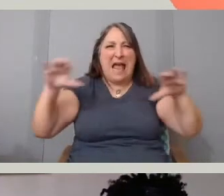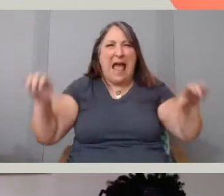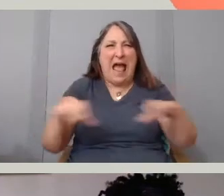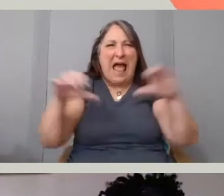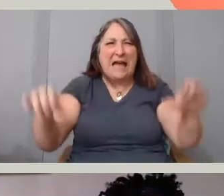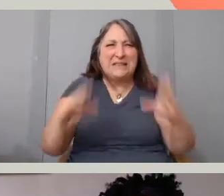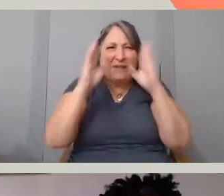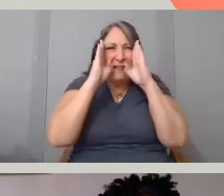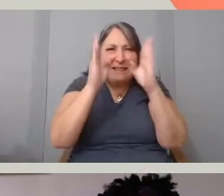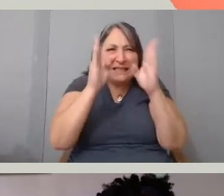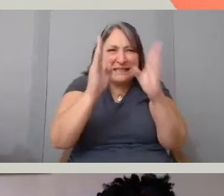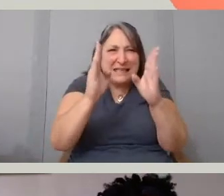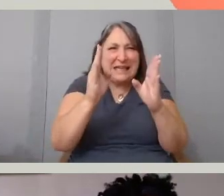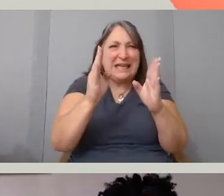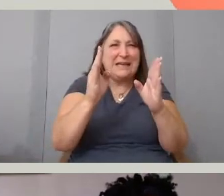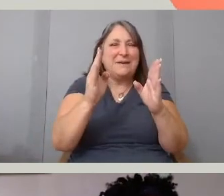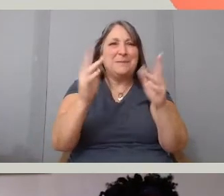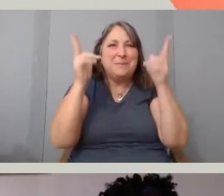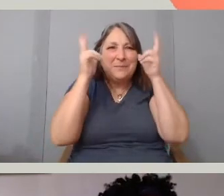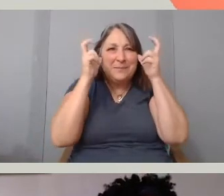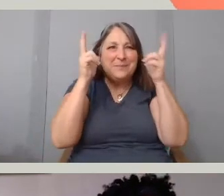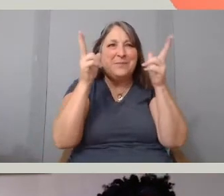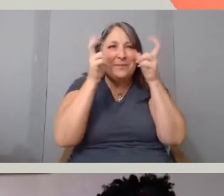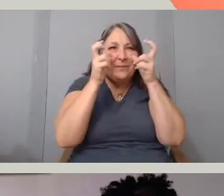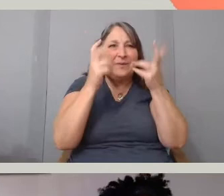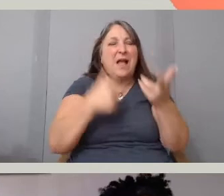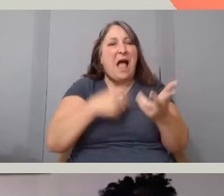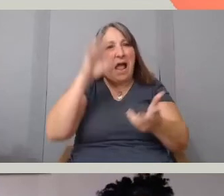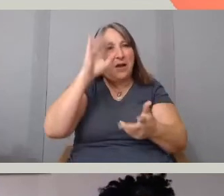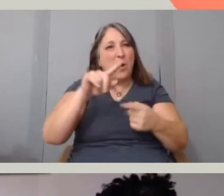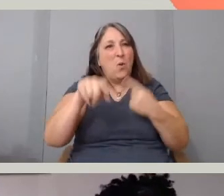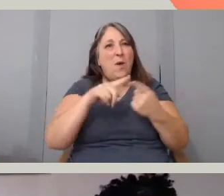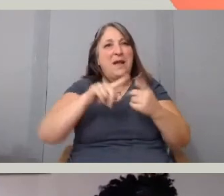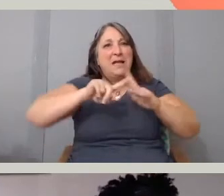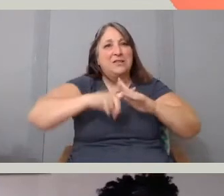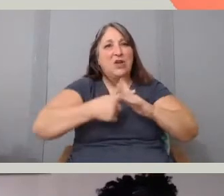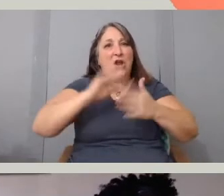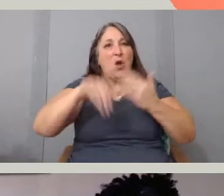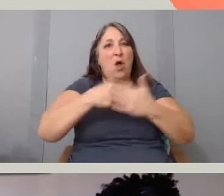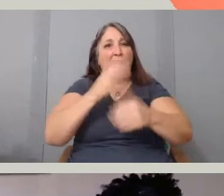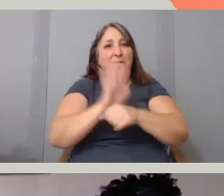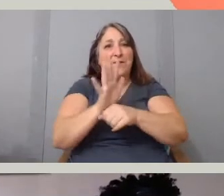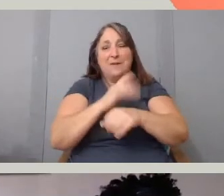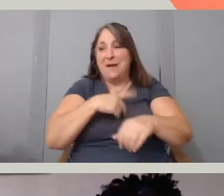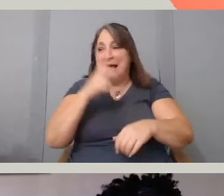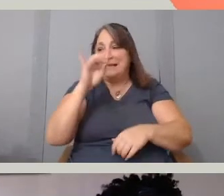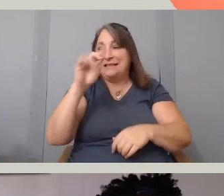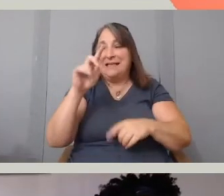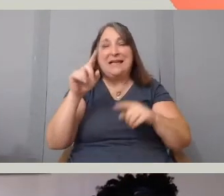because I know for myself when I was starting off, all the films I did when I was an undergrad or in grad school.